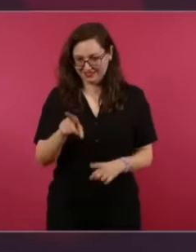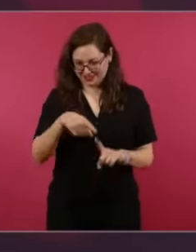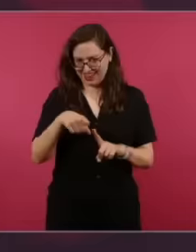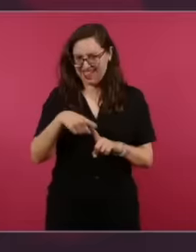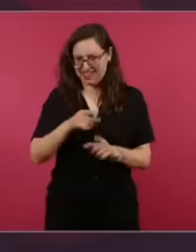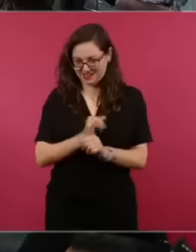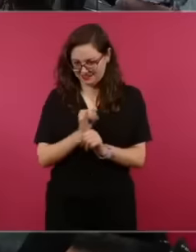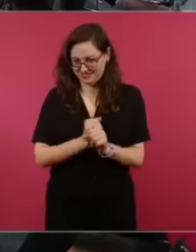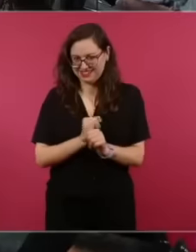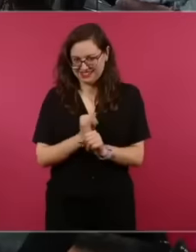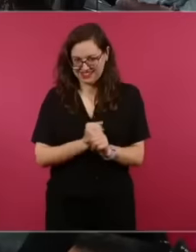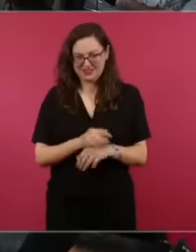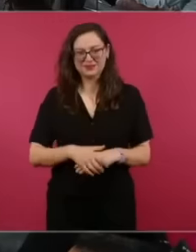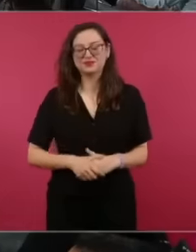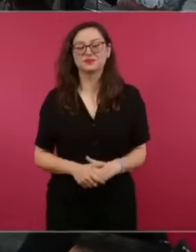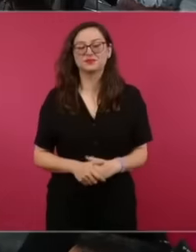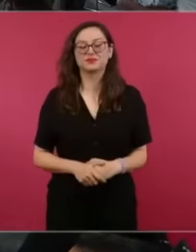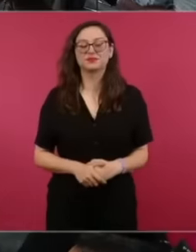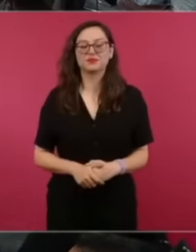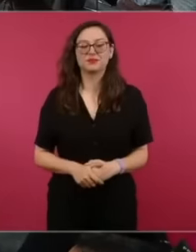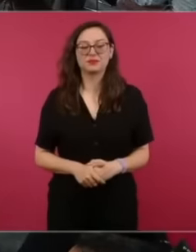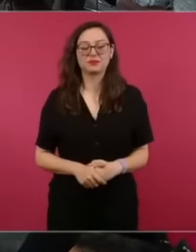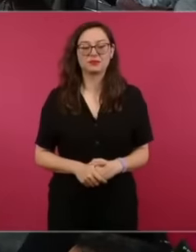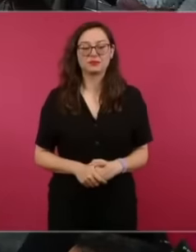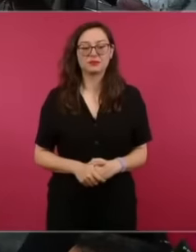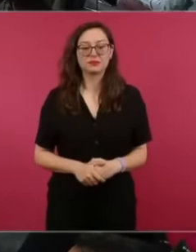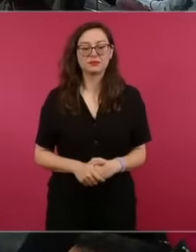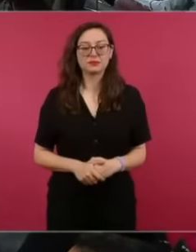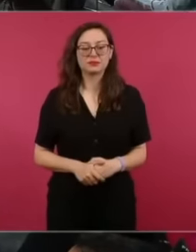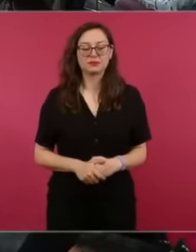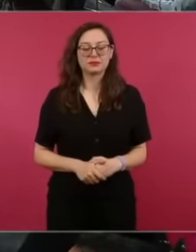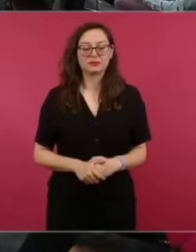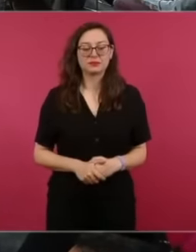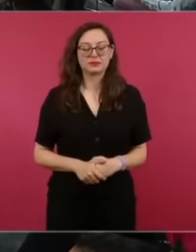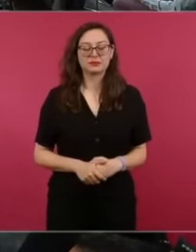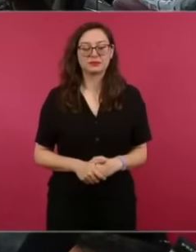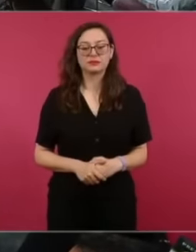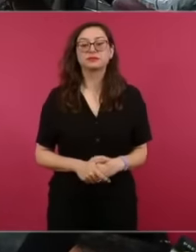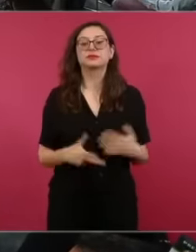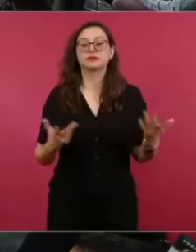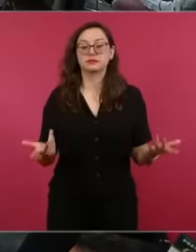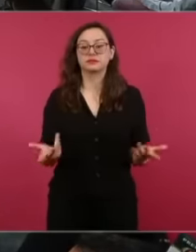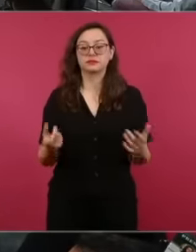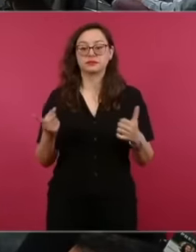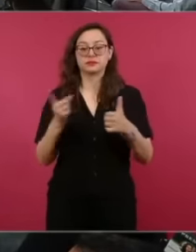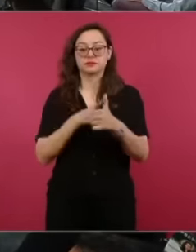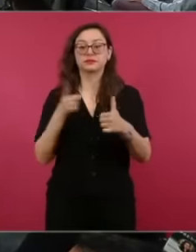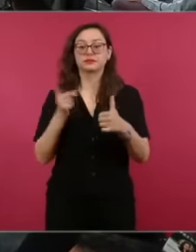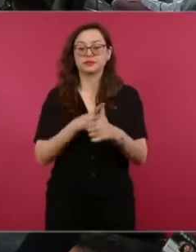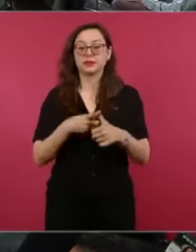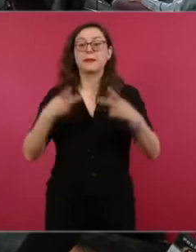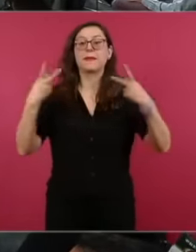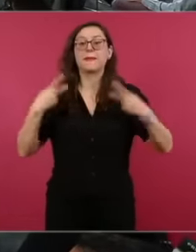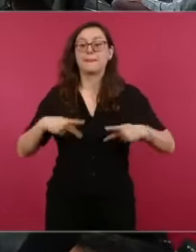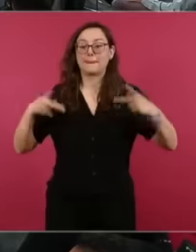homework. This is the perception of